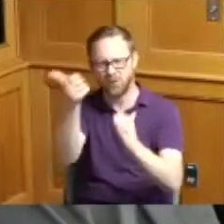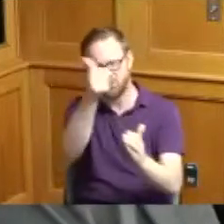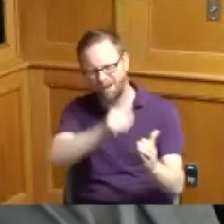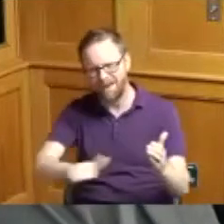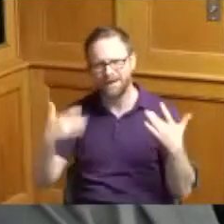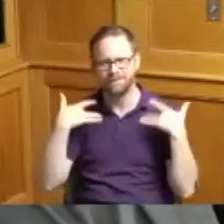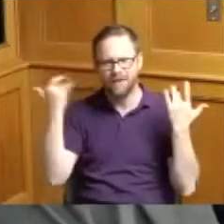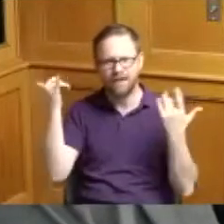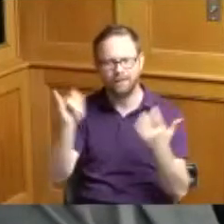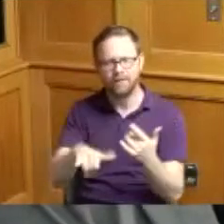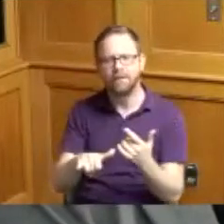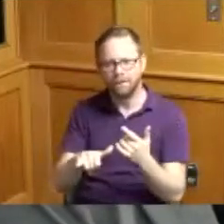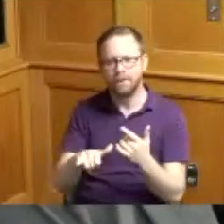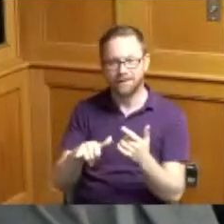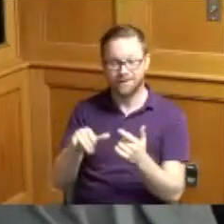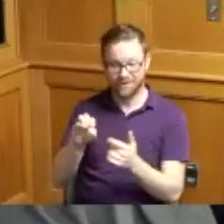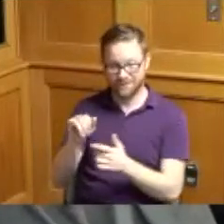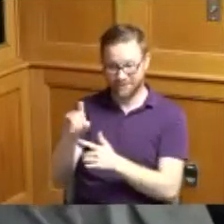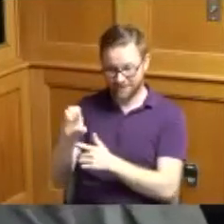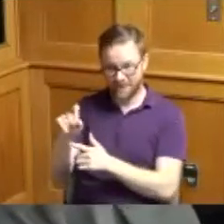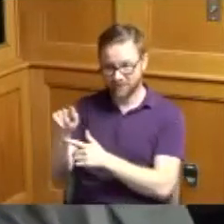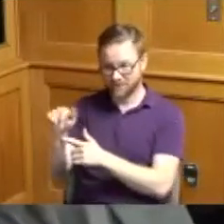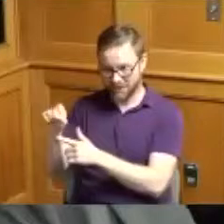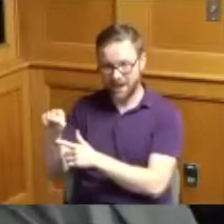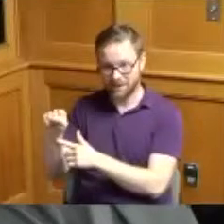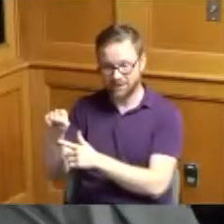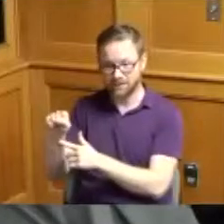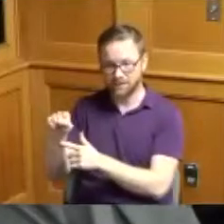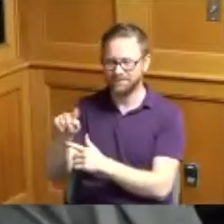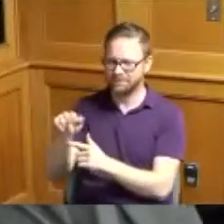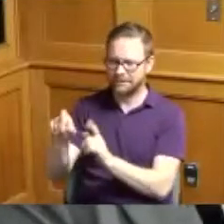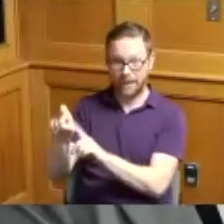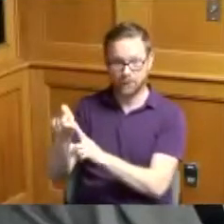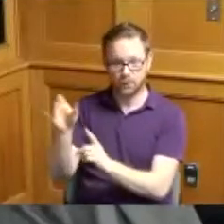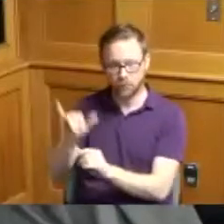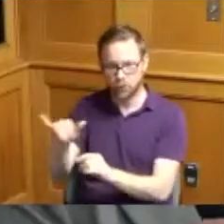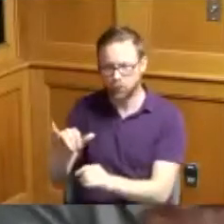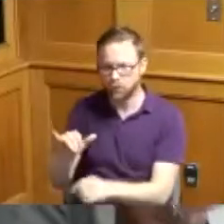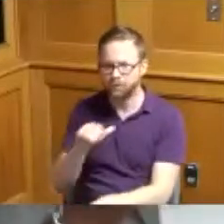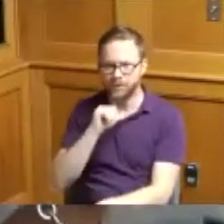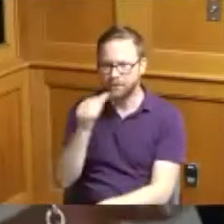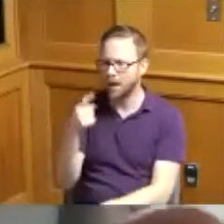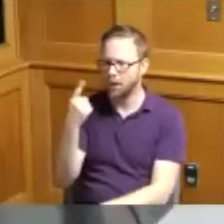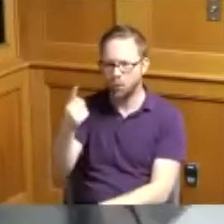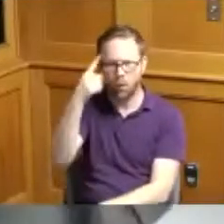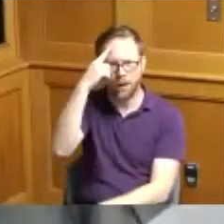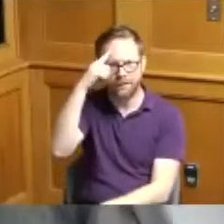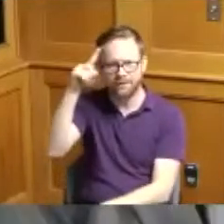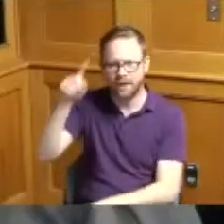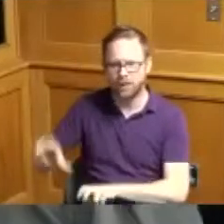plus the sales tax stuff and not one dime has been reinvested in the black community